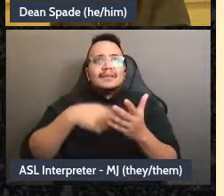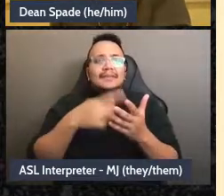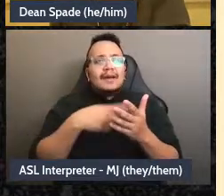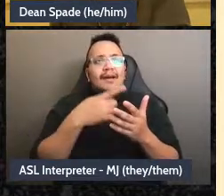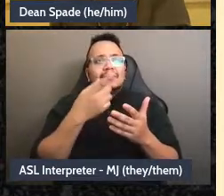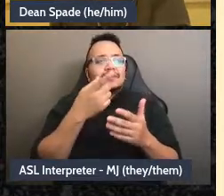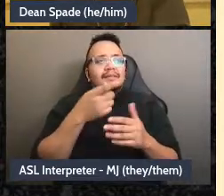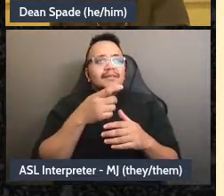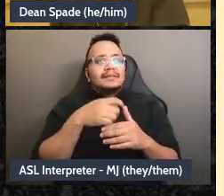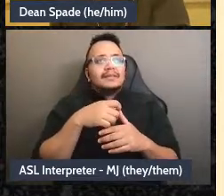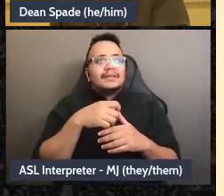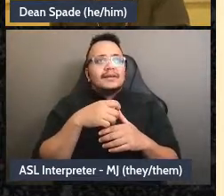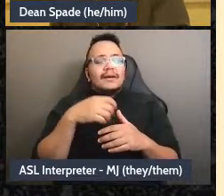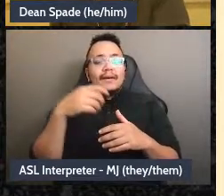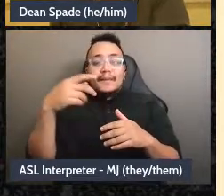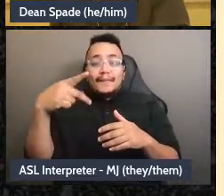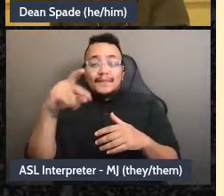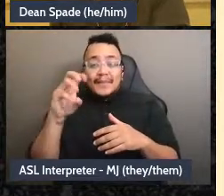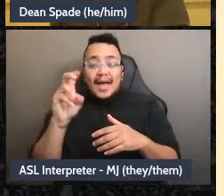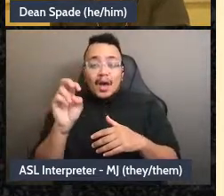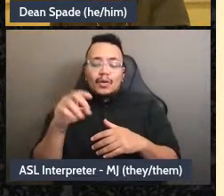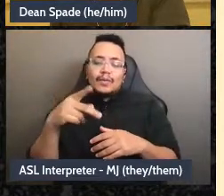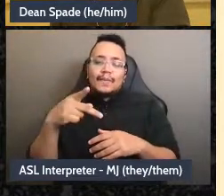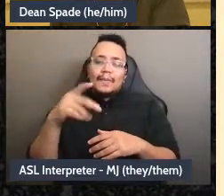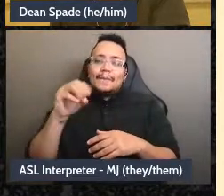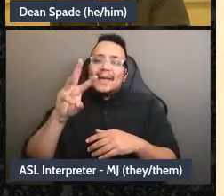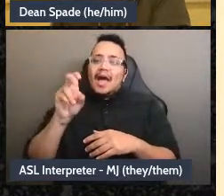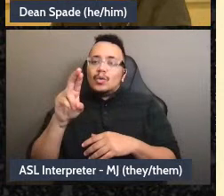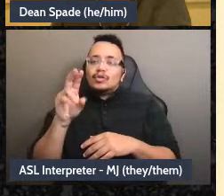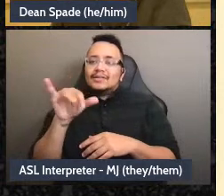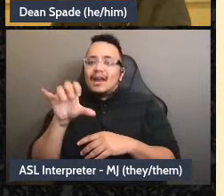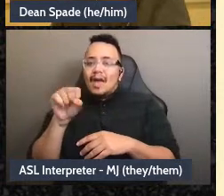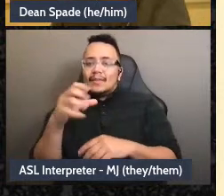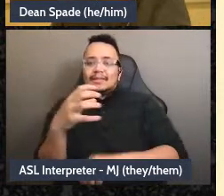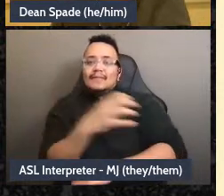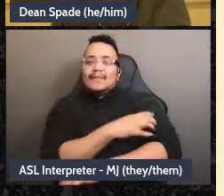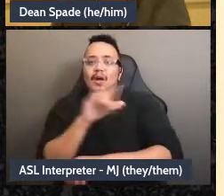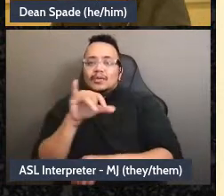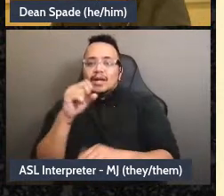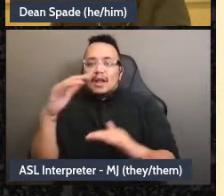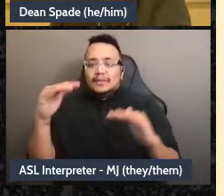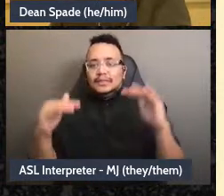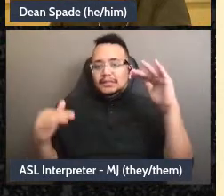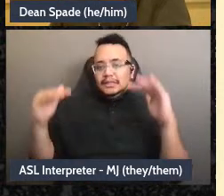the power dynamics that are real in our groups. Let's talk about a few a few things, so I think